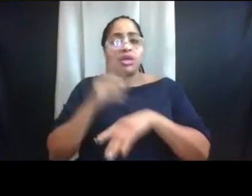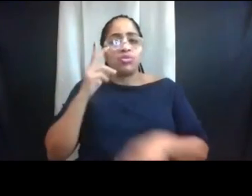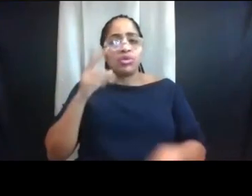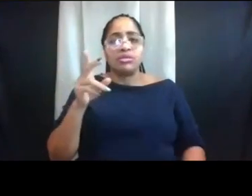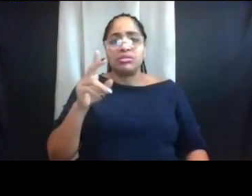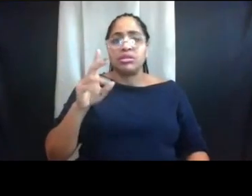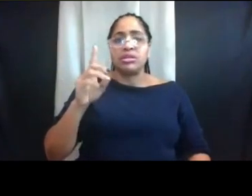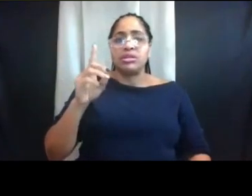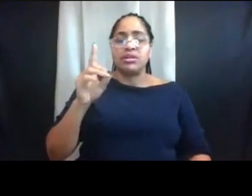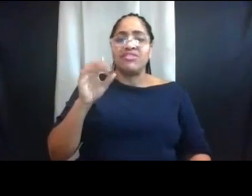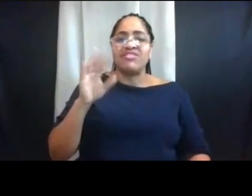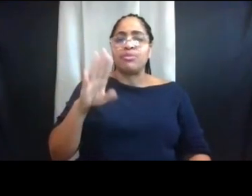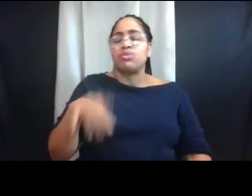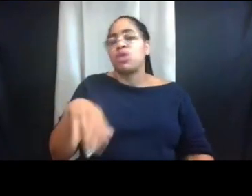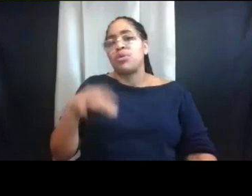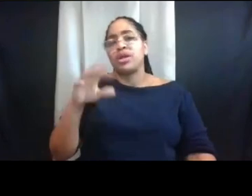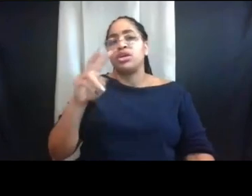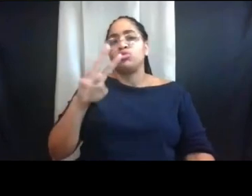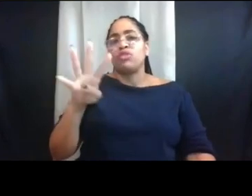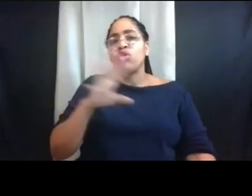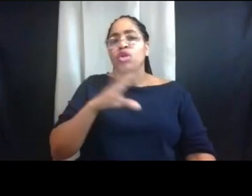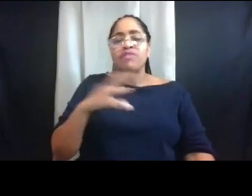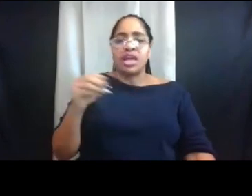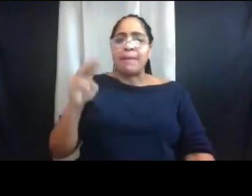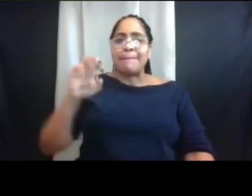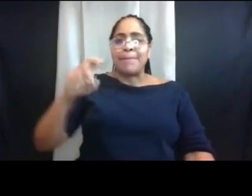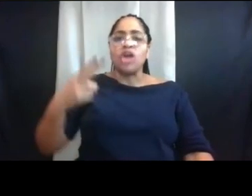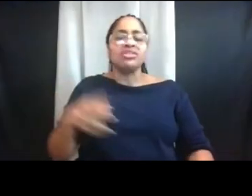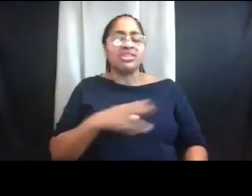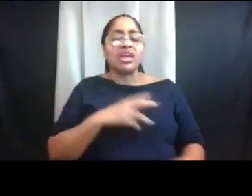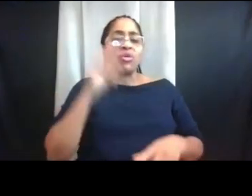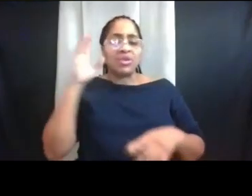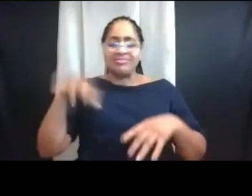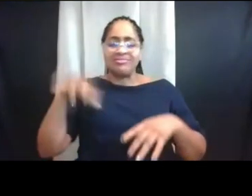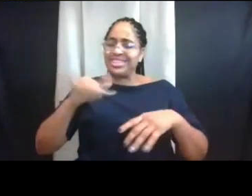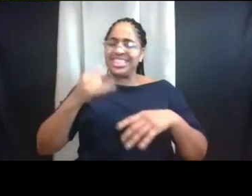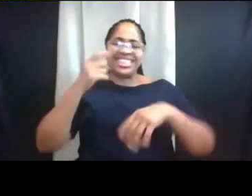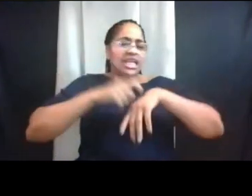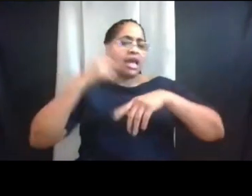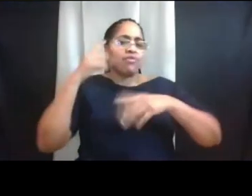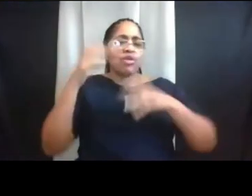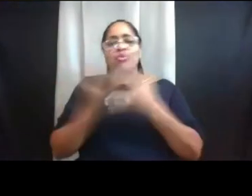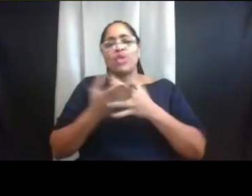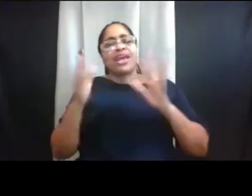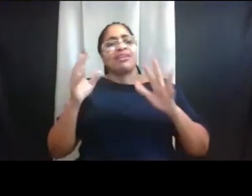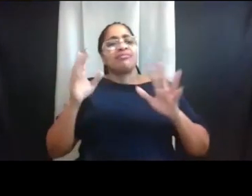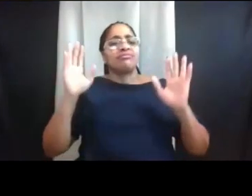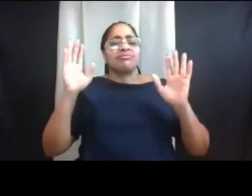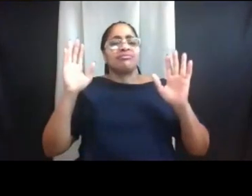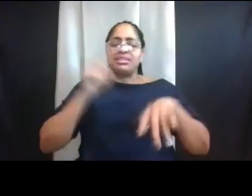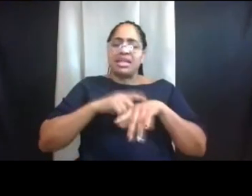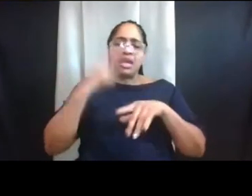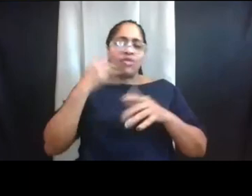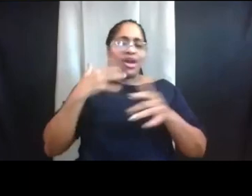And this is time to take a break, time to catch up. It's also a time to maybe engage in some activities